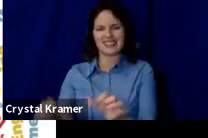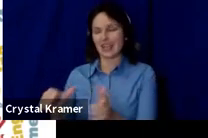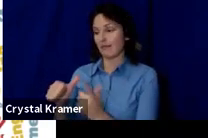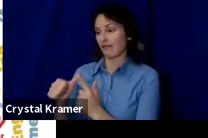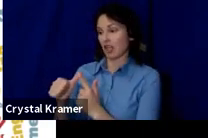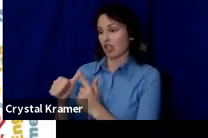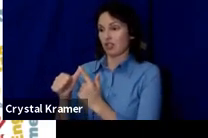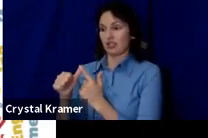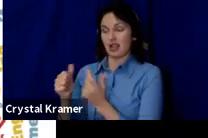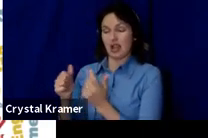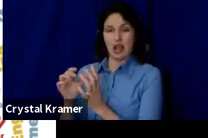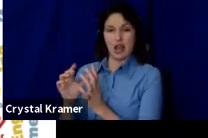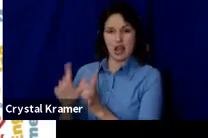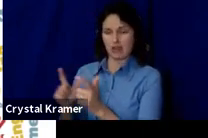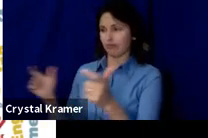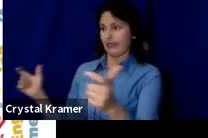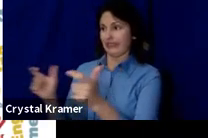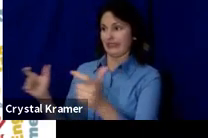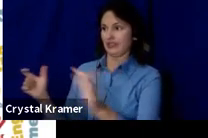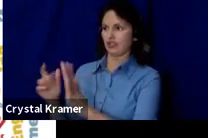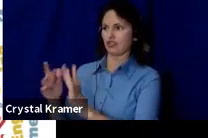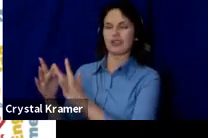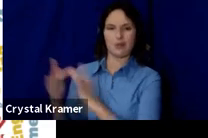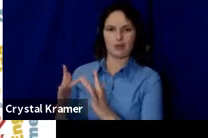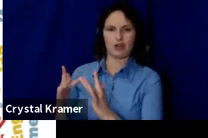to communicate those costs.